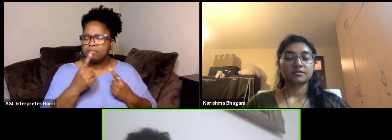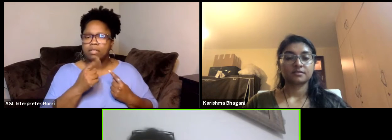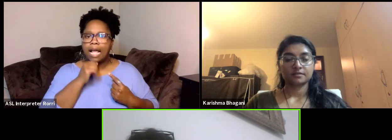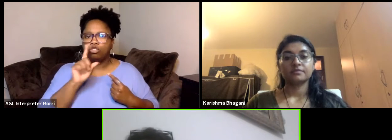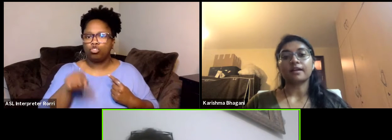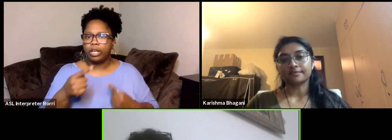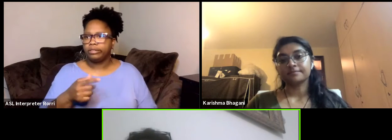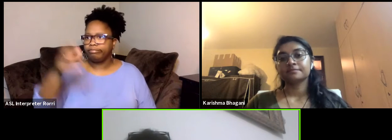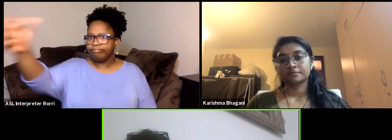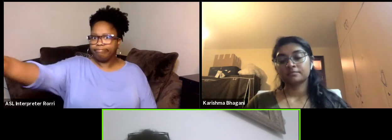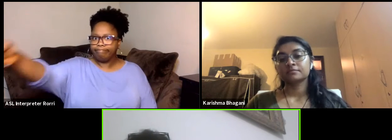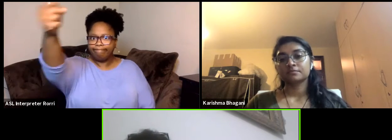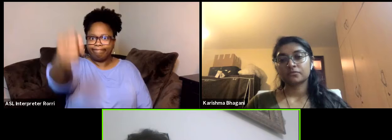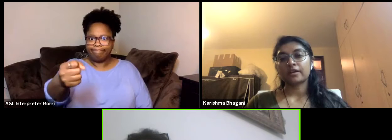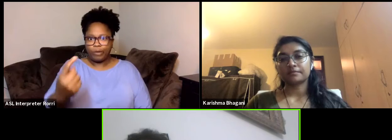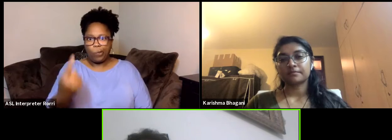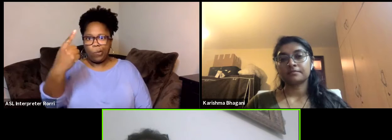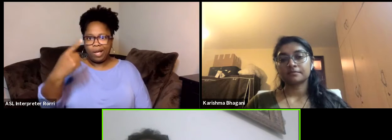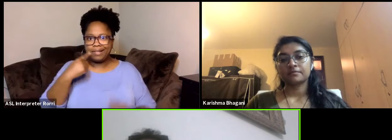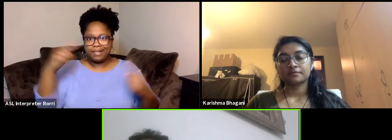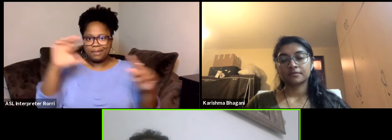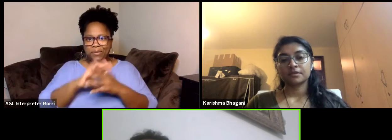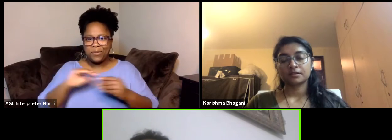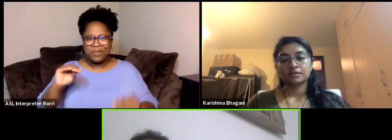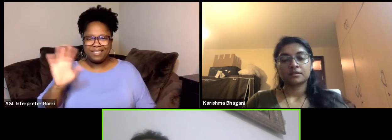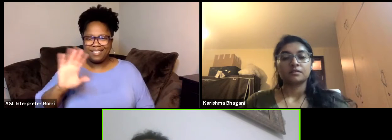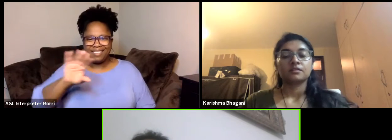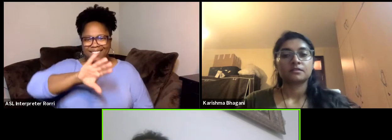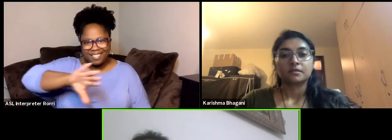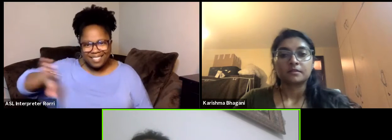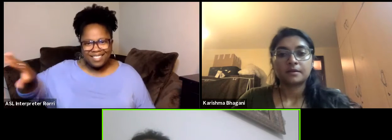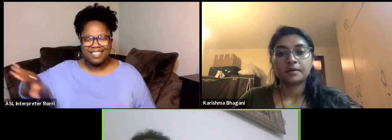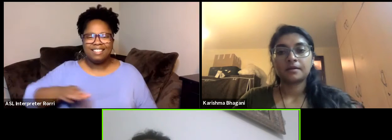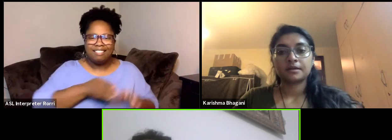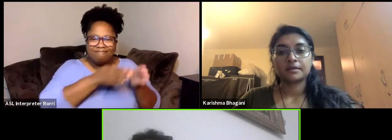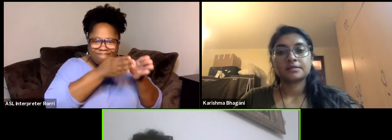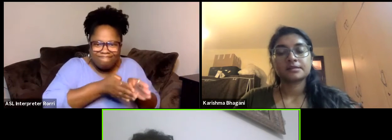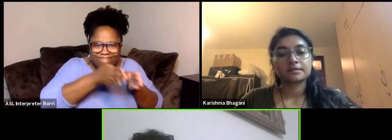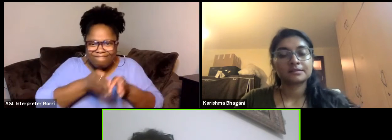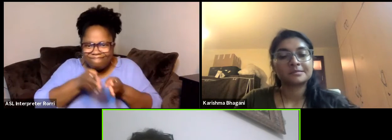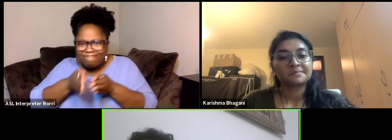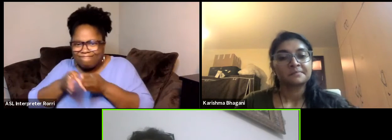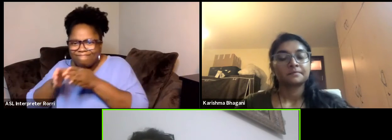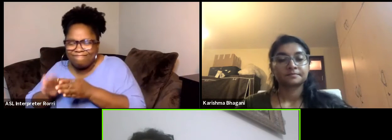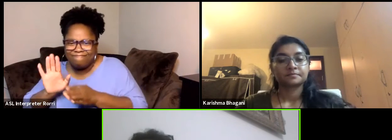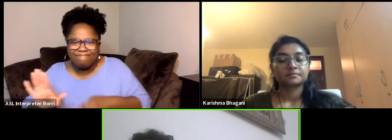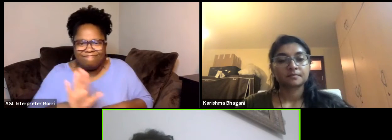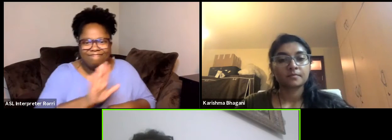of someone I think. I think it's a people like me who has ties to the African